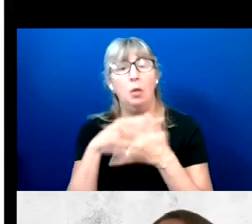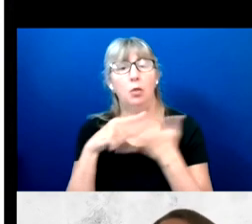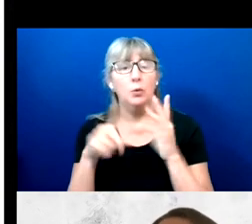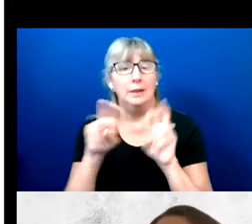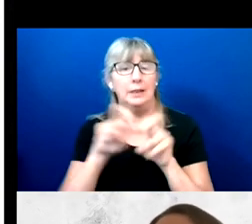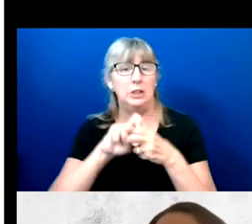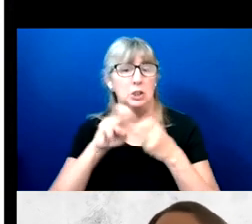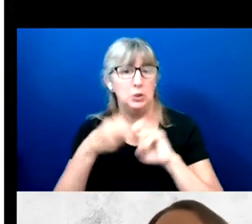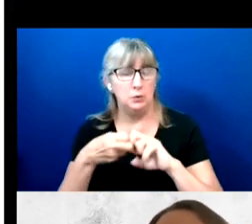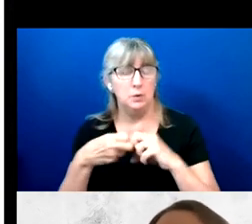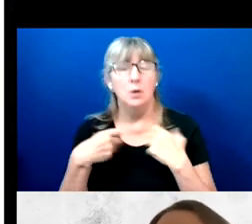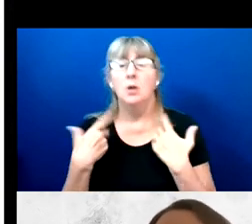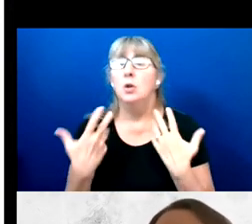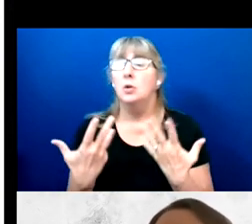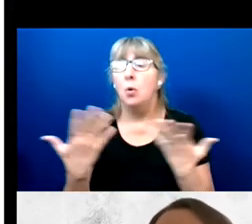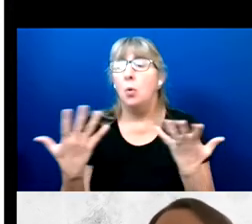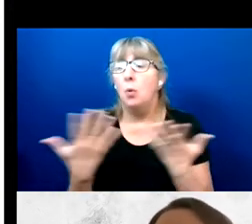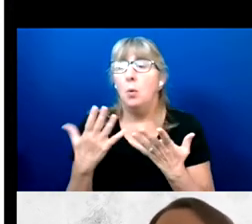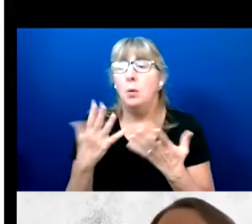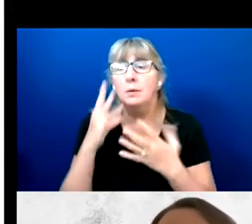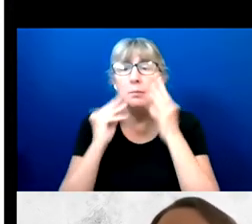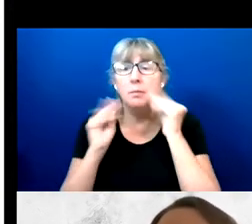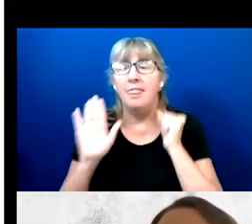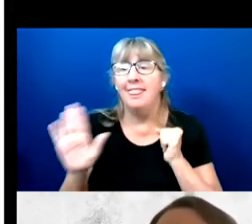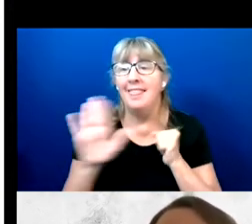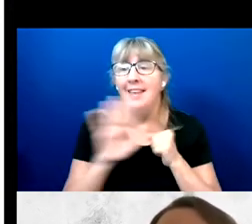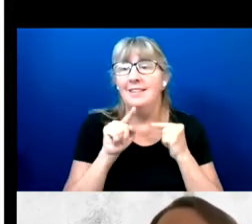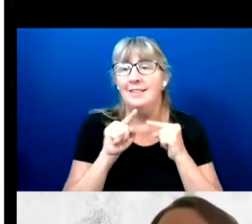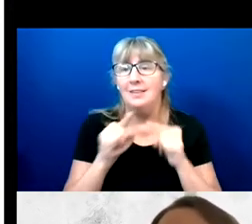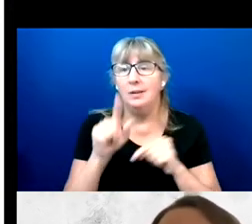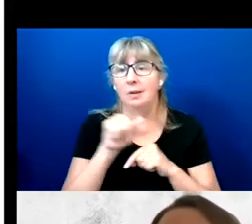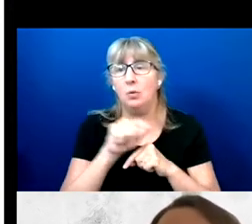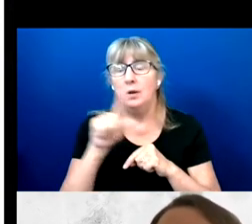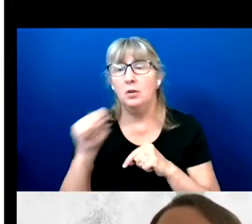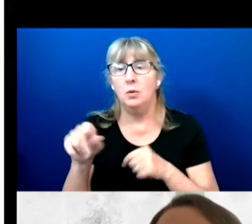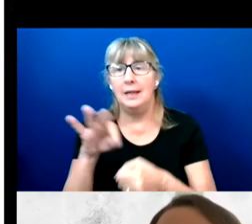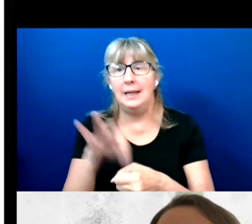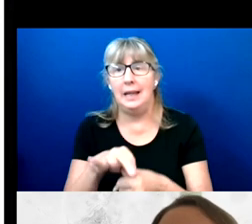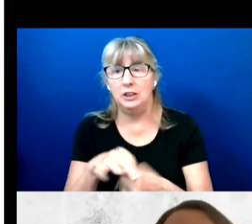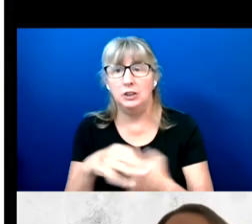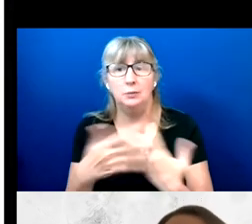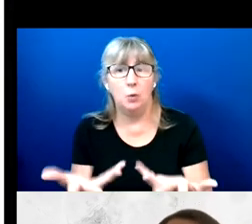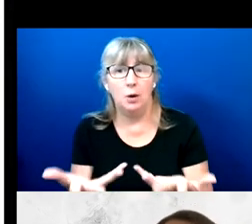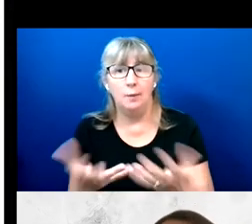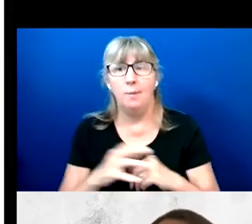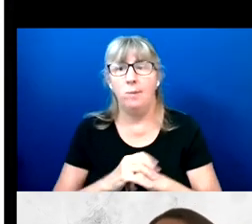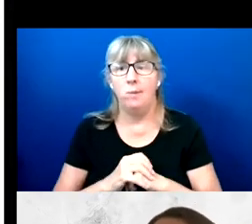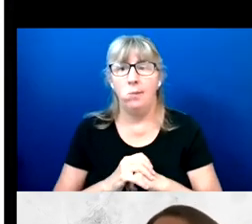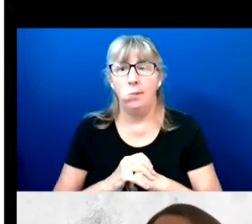So what was their experience during the 2020 election?